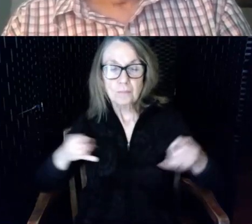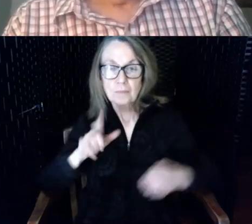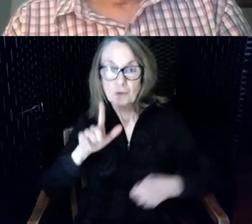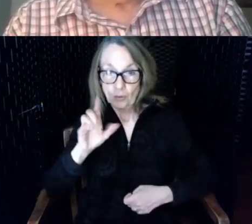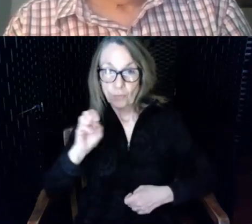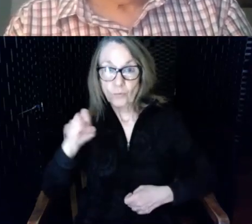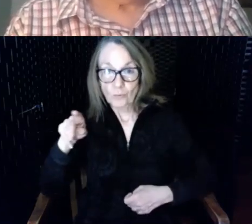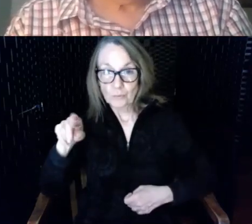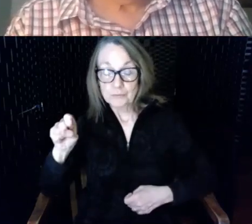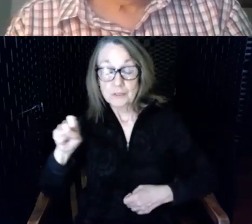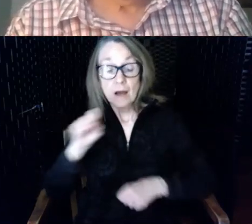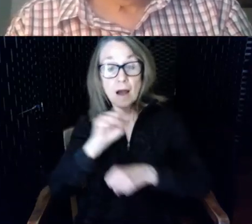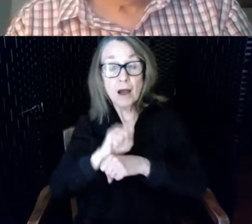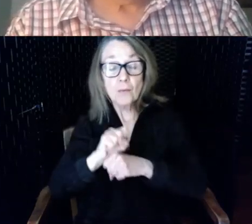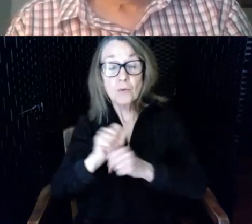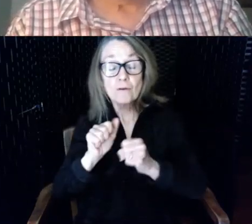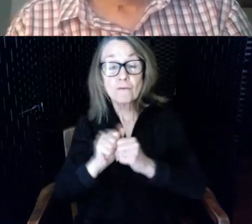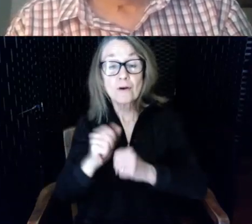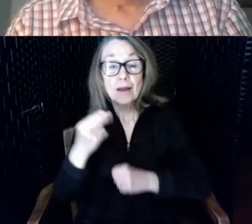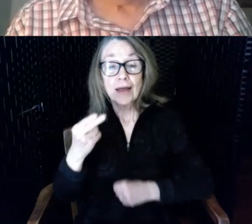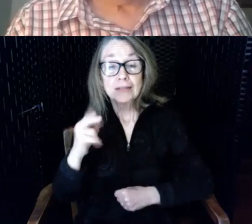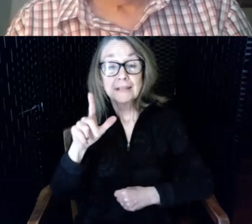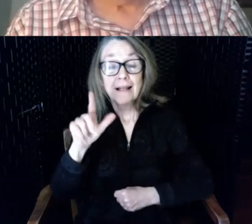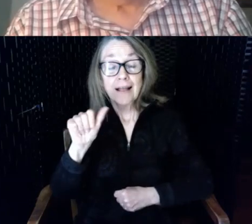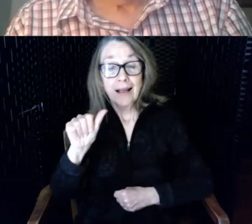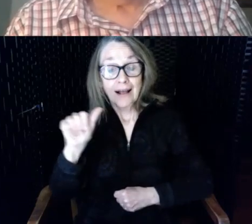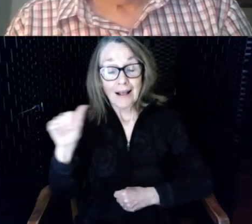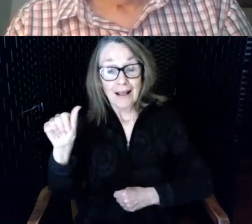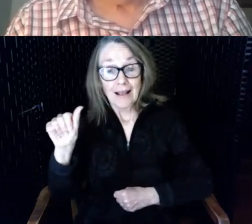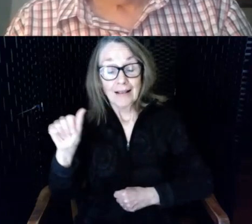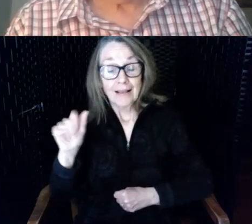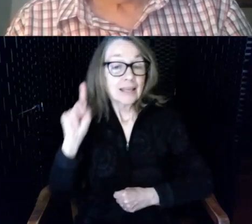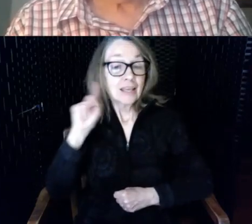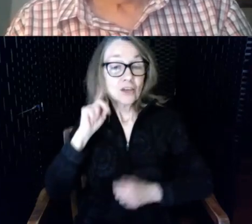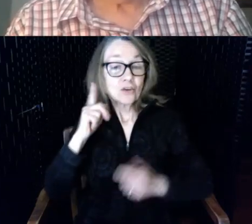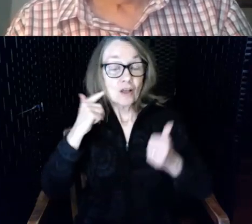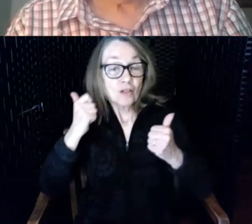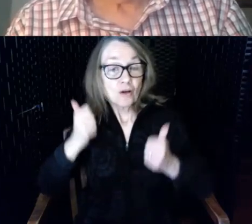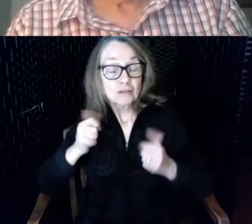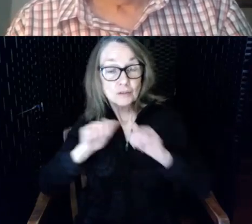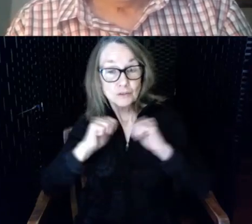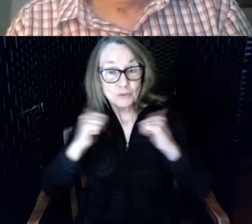America and with the Rhode Island Commission for the Deaf and Hard of